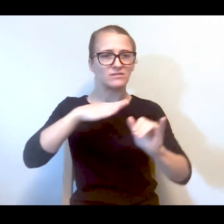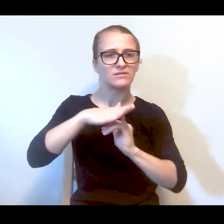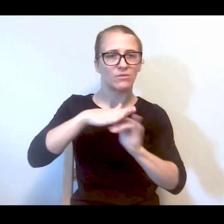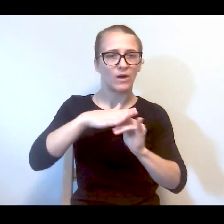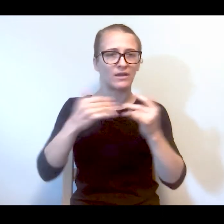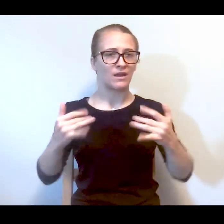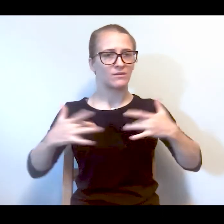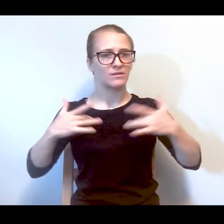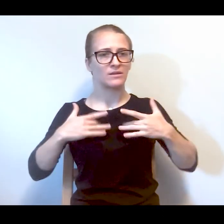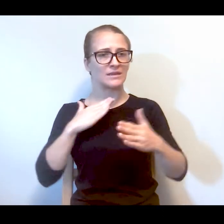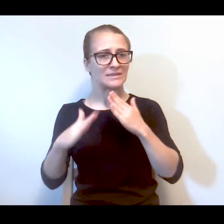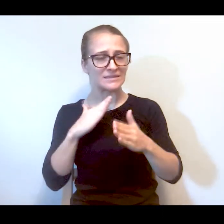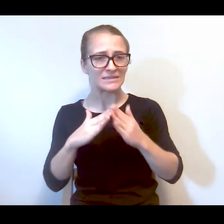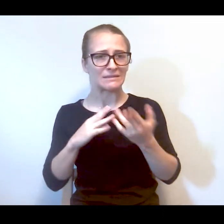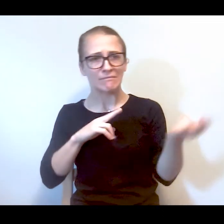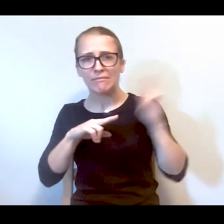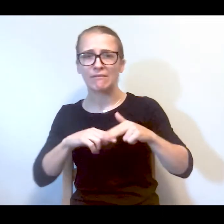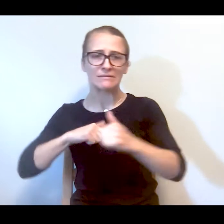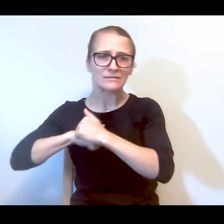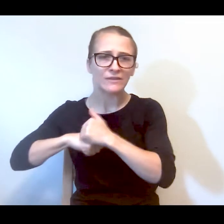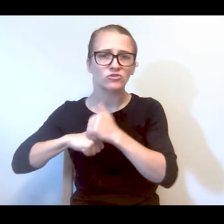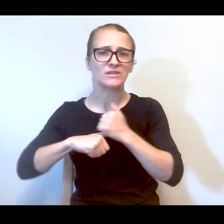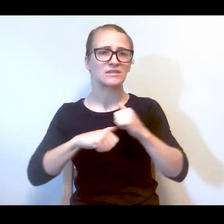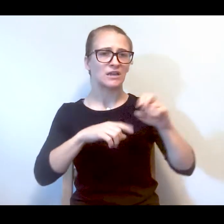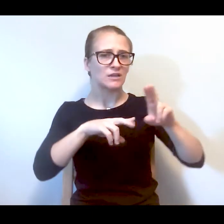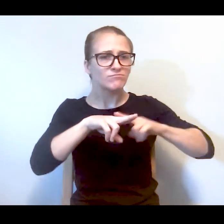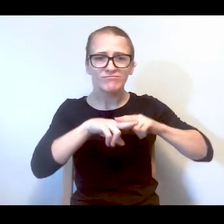subways. The trains aren't safe, and the public